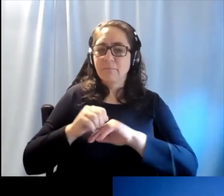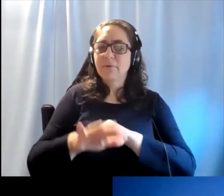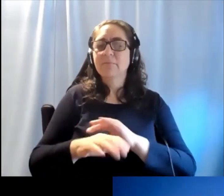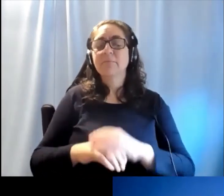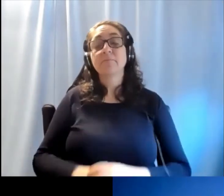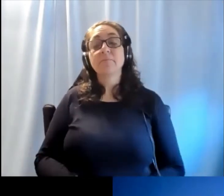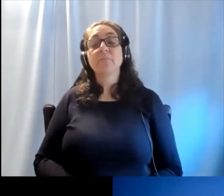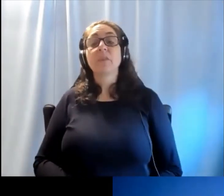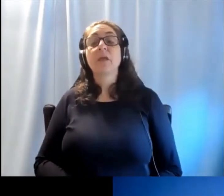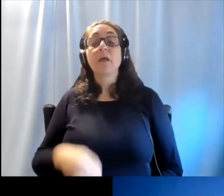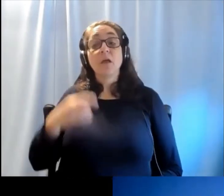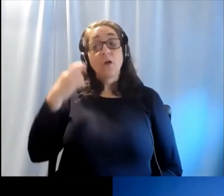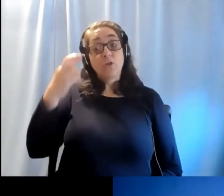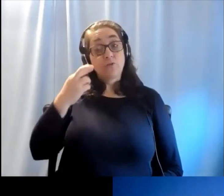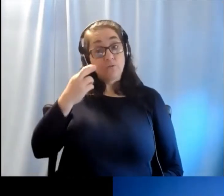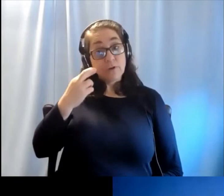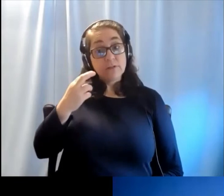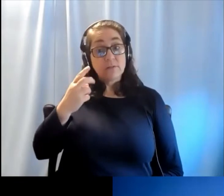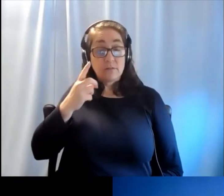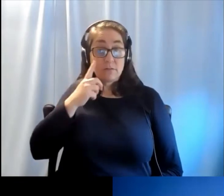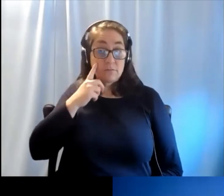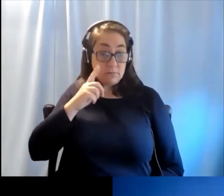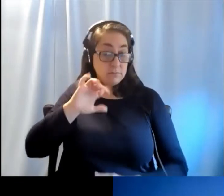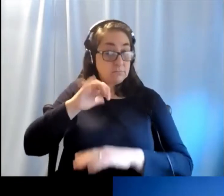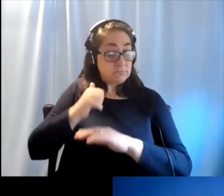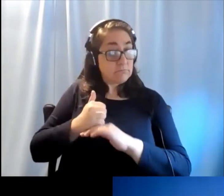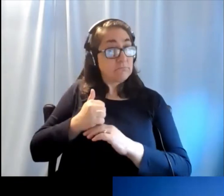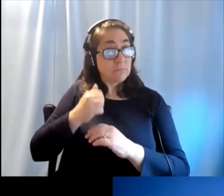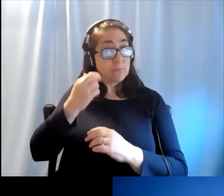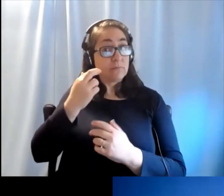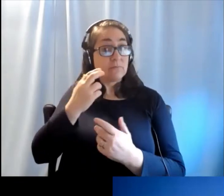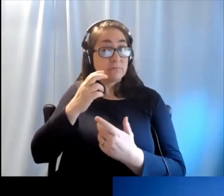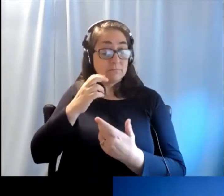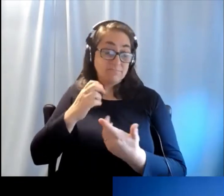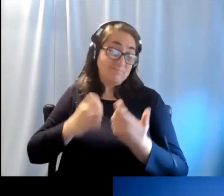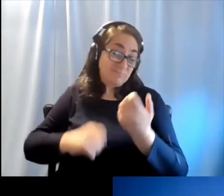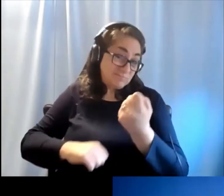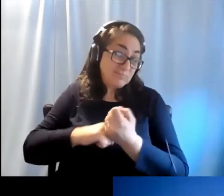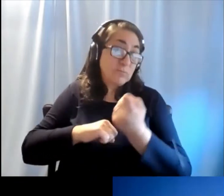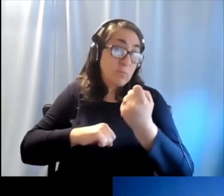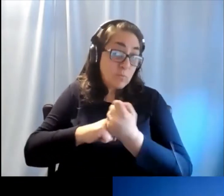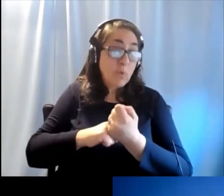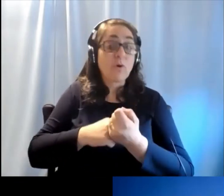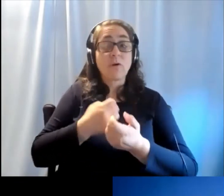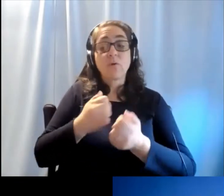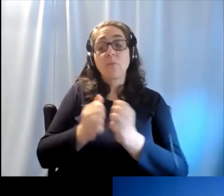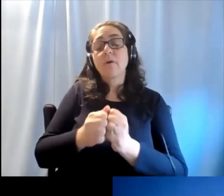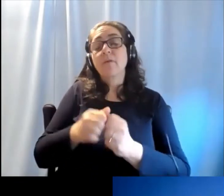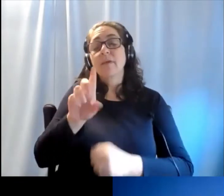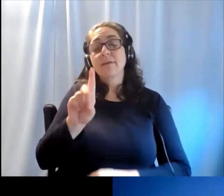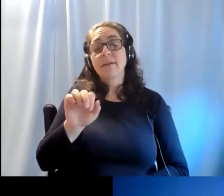So this and the reason there is outlined very clearly supported, of course, by data, and